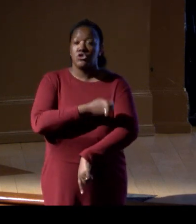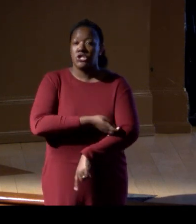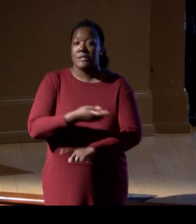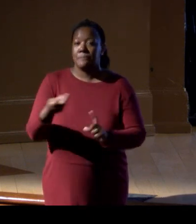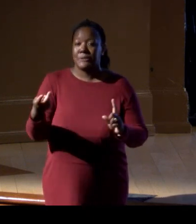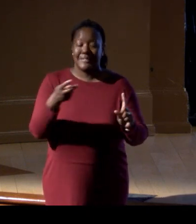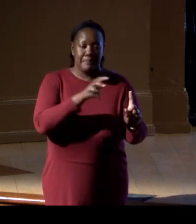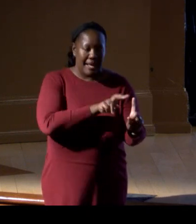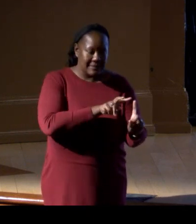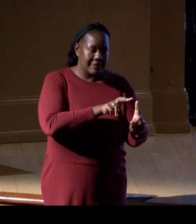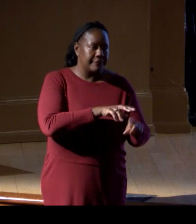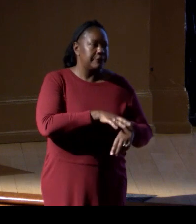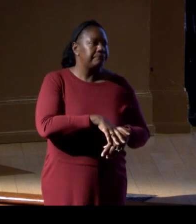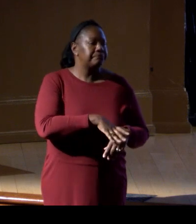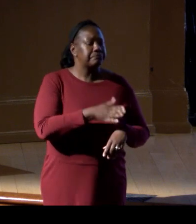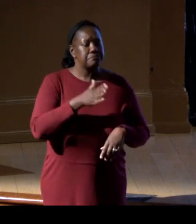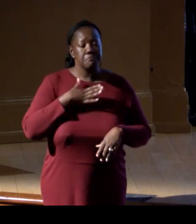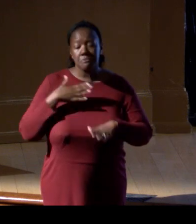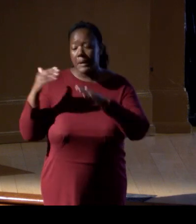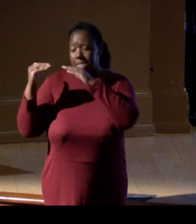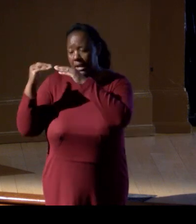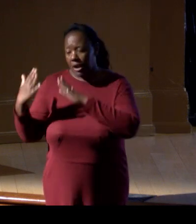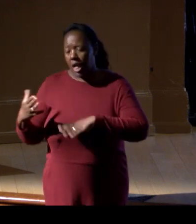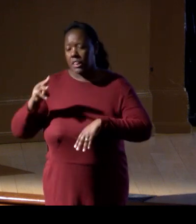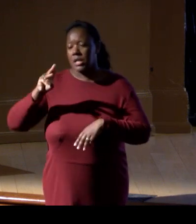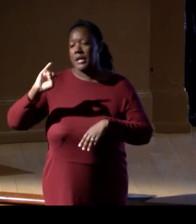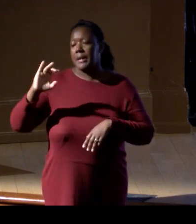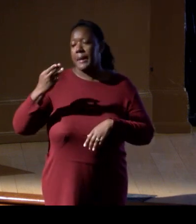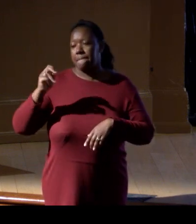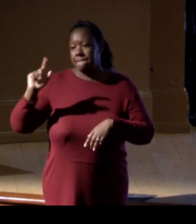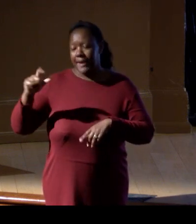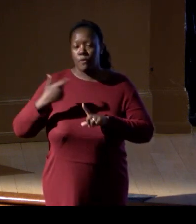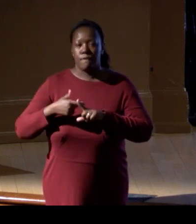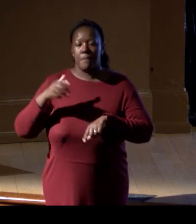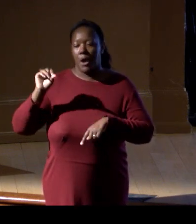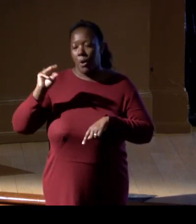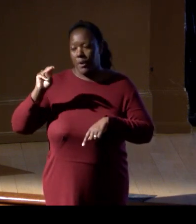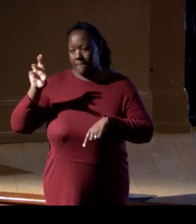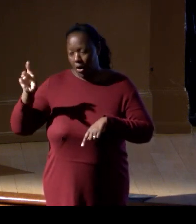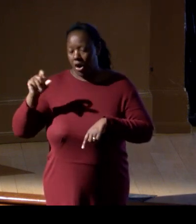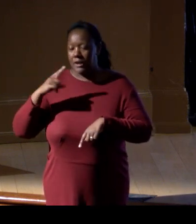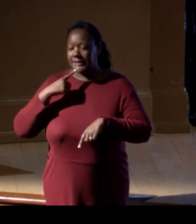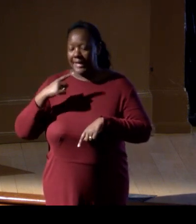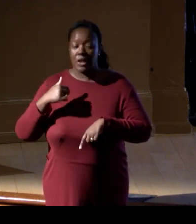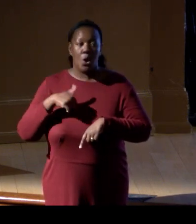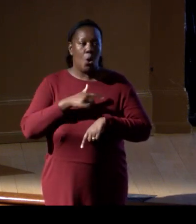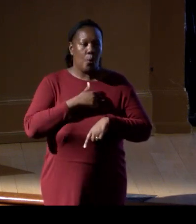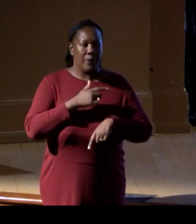like my colleague Michael talked about from ONR, we're also a permitted entity.